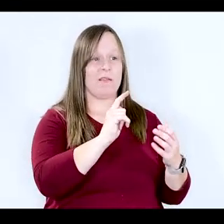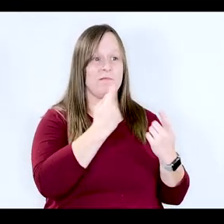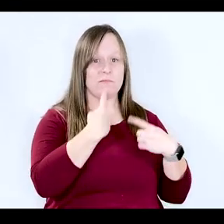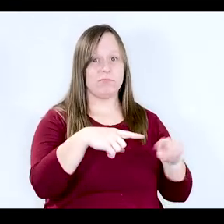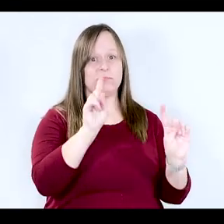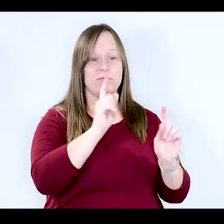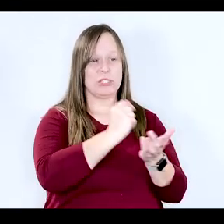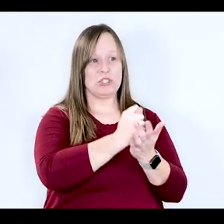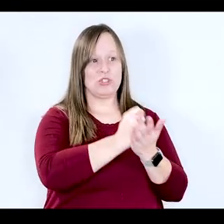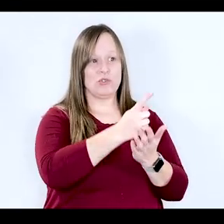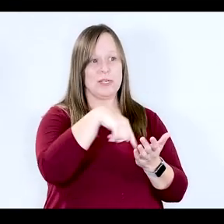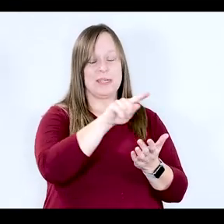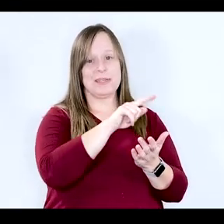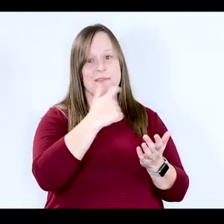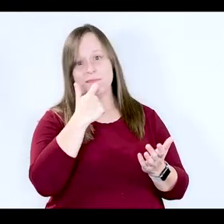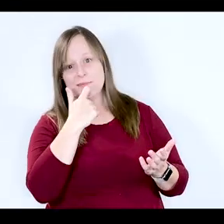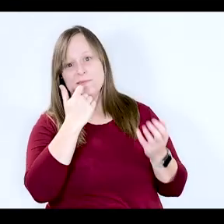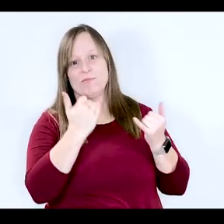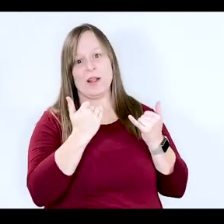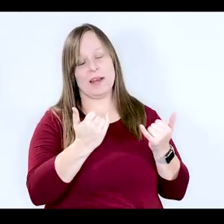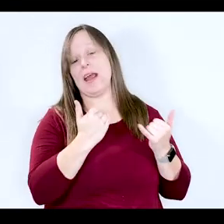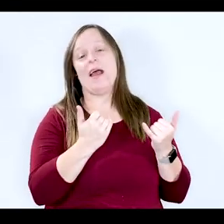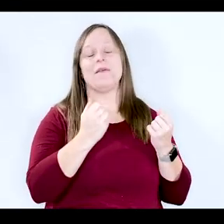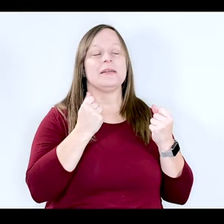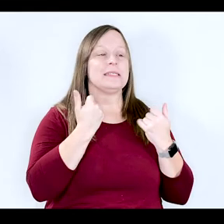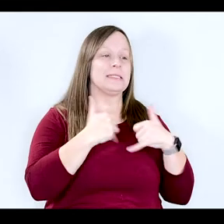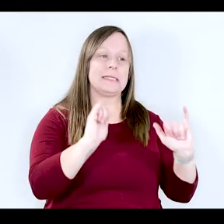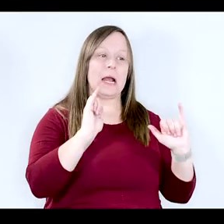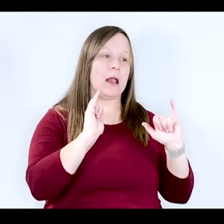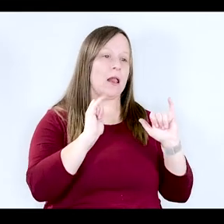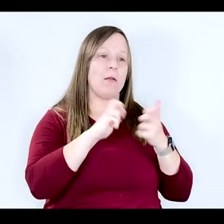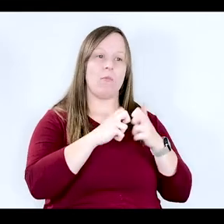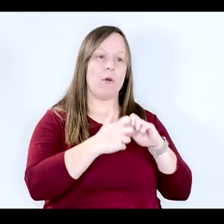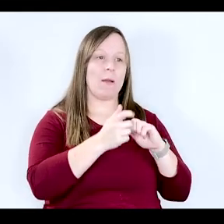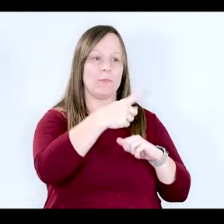effectively treat substance use. There's still a lot of problems in those